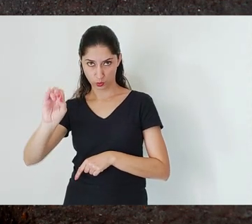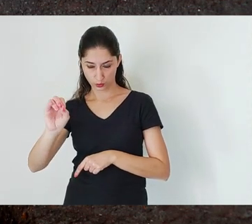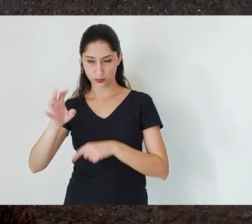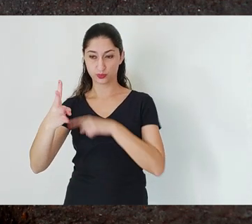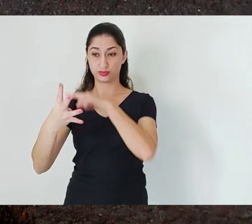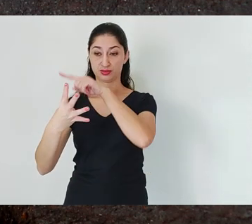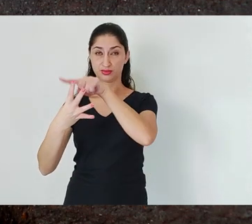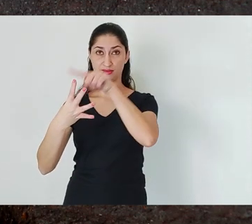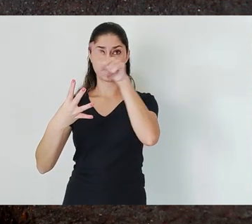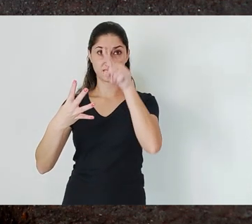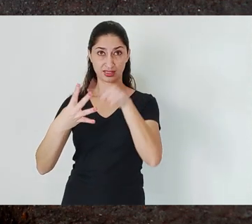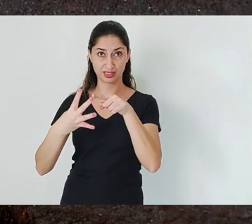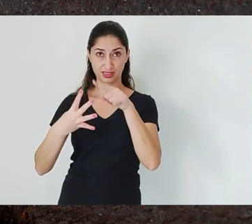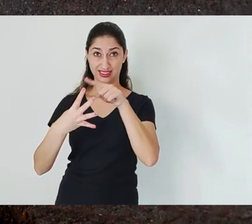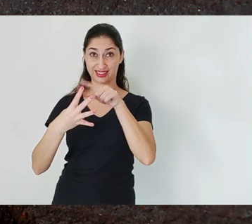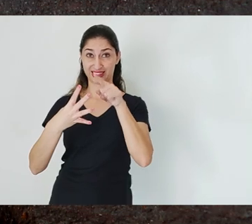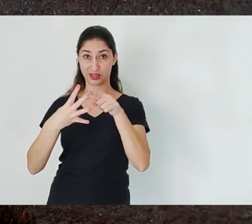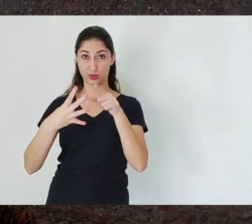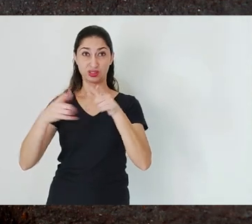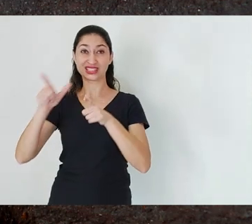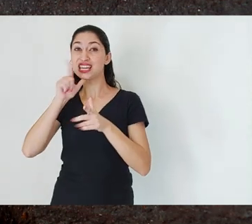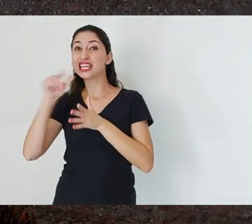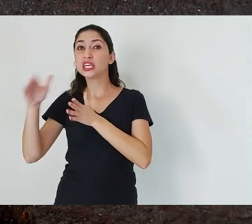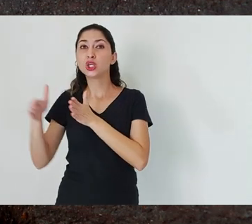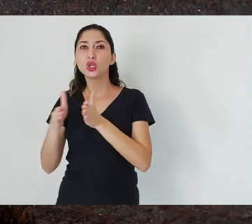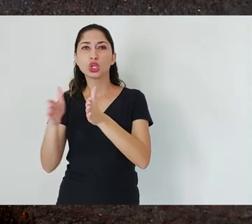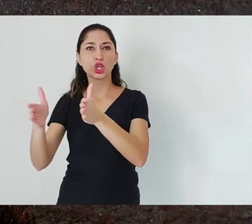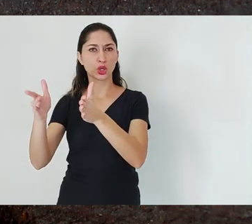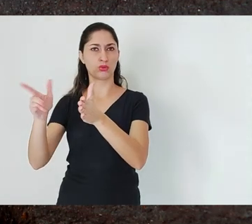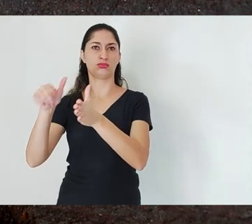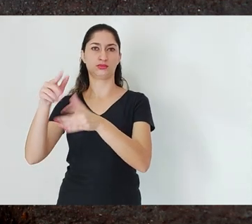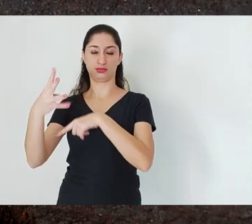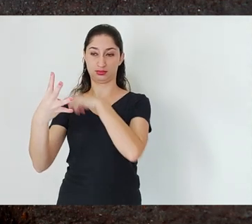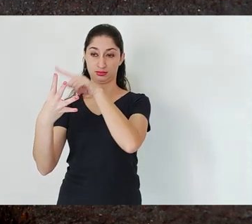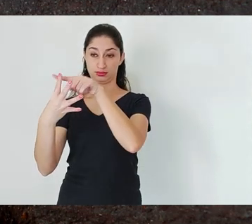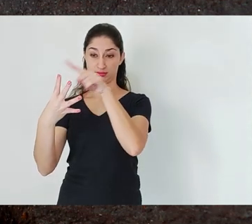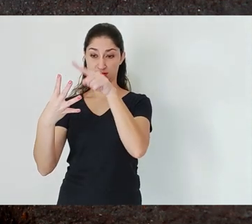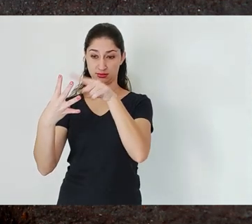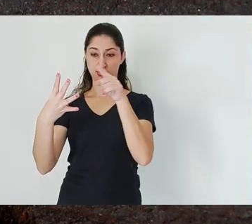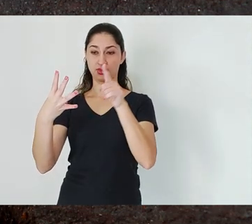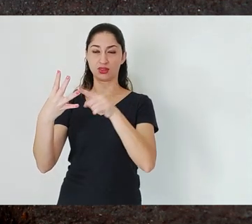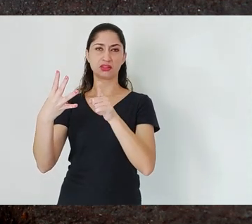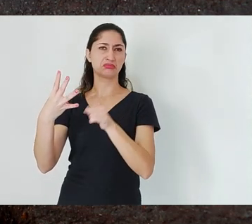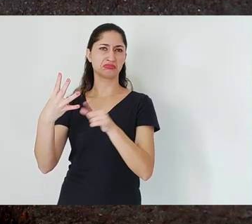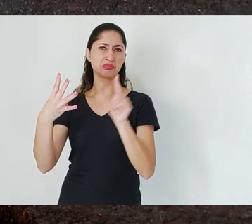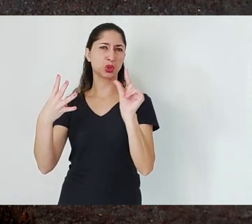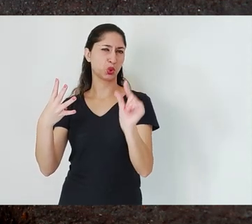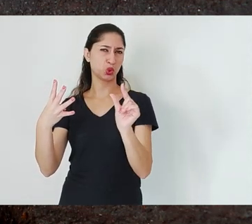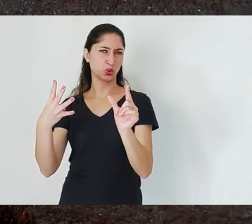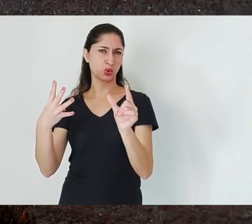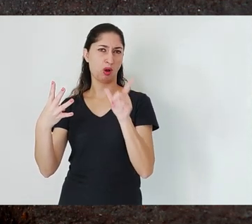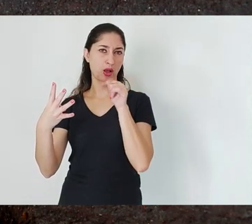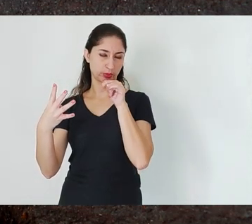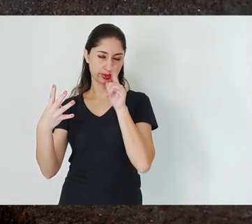Paraopeba and Rio das Velhas, we have a crucial difference. The entire Rio das Velhas system is